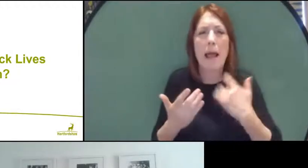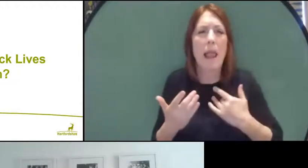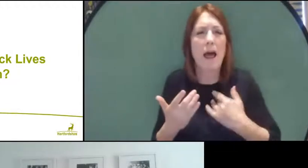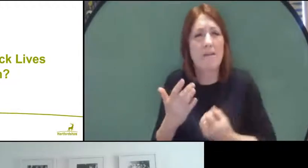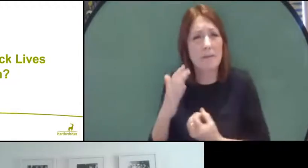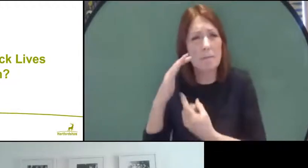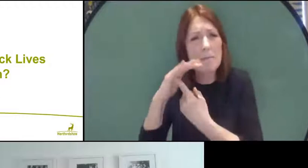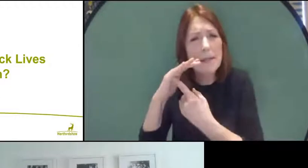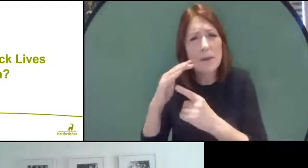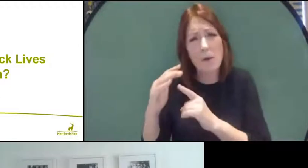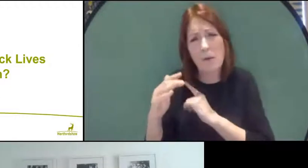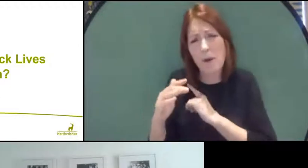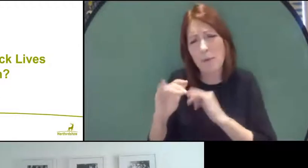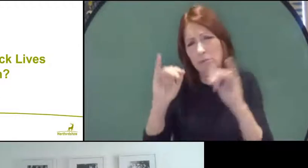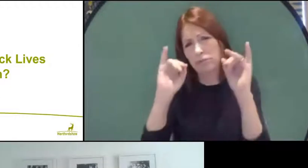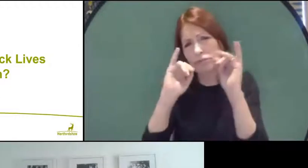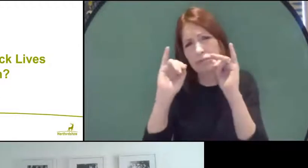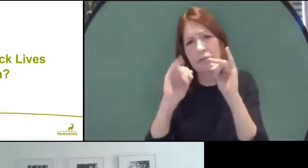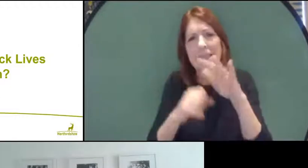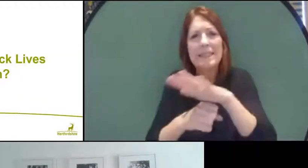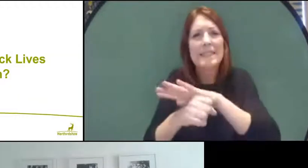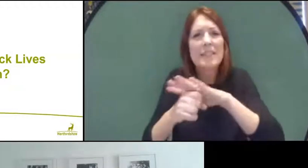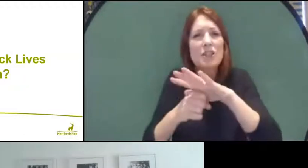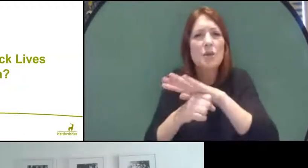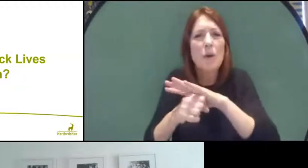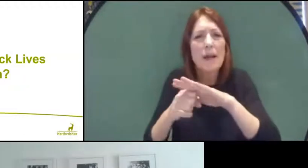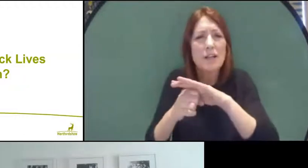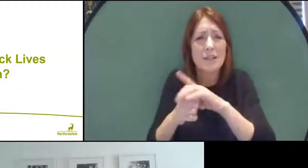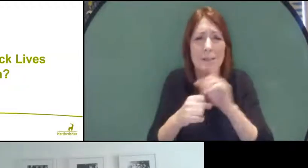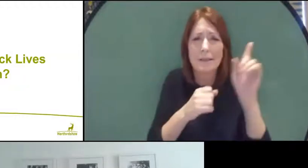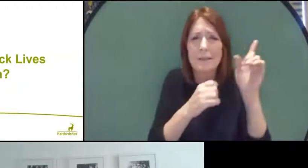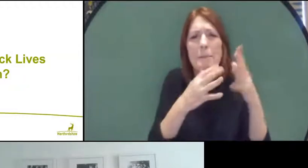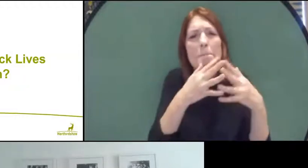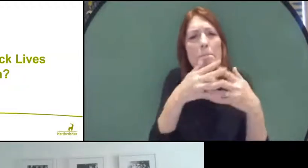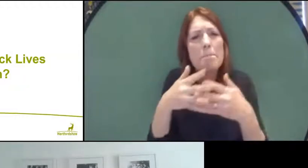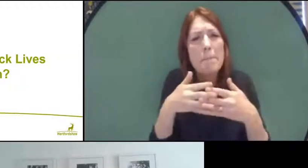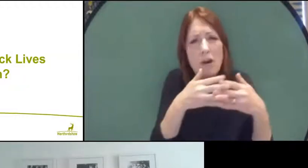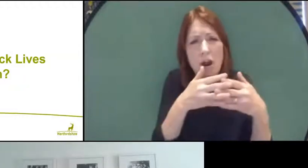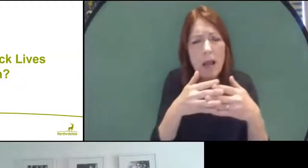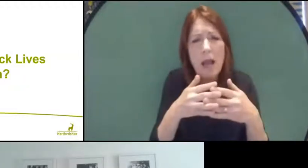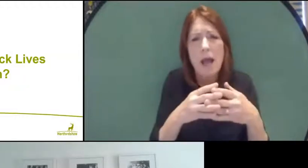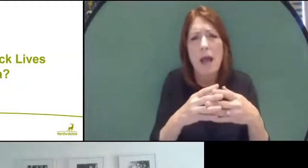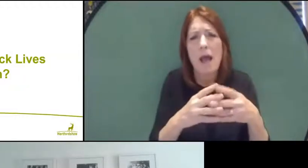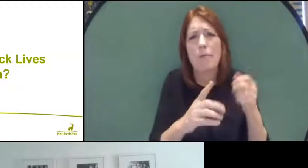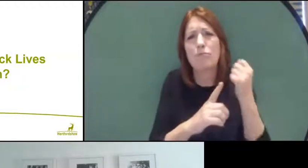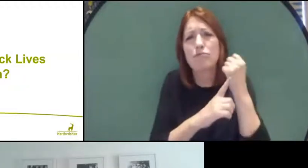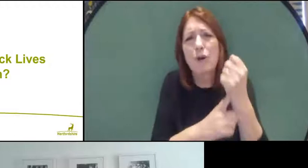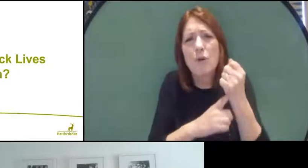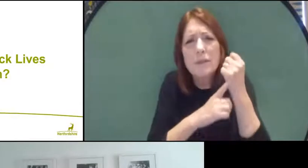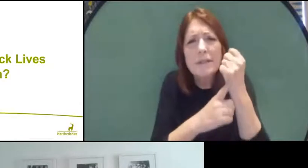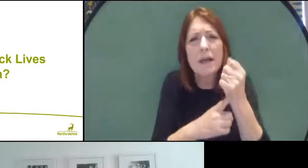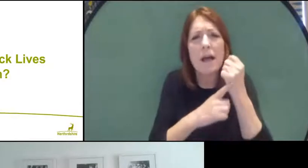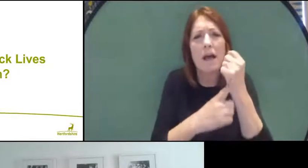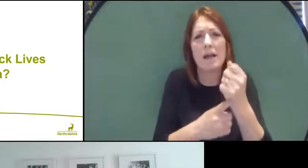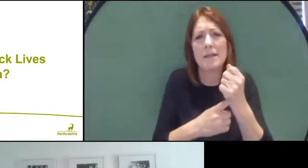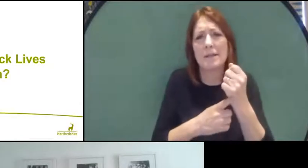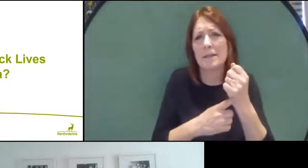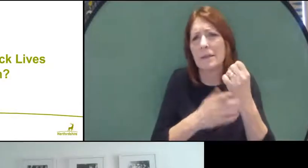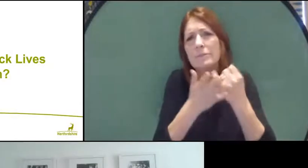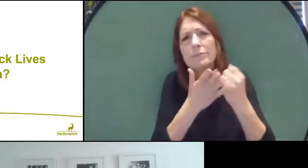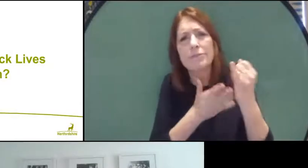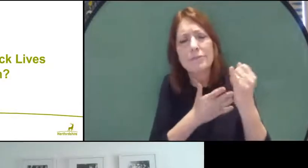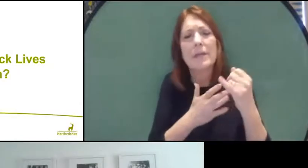the the awful situation in the States, and the protests and, quite rightly, schools and